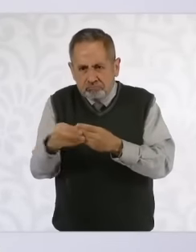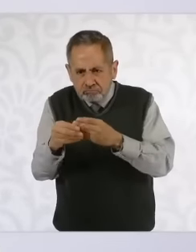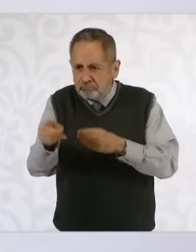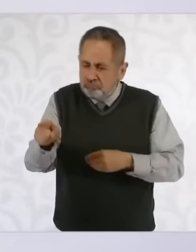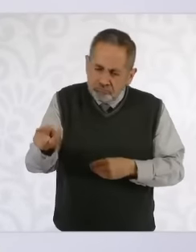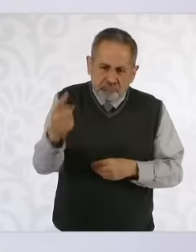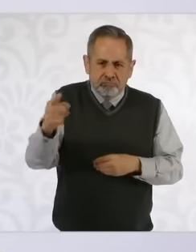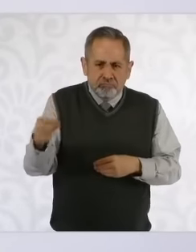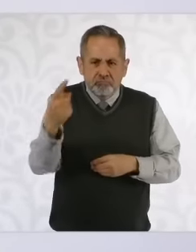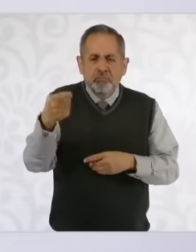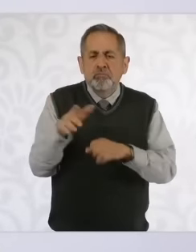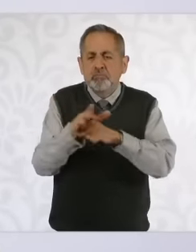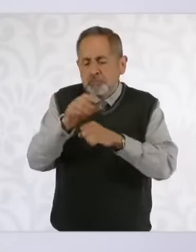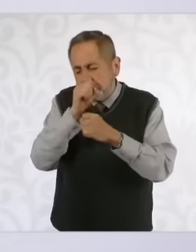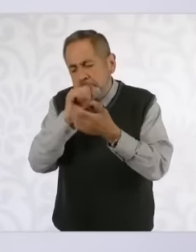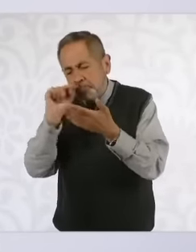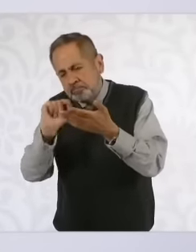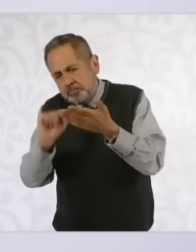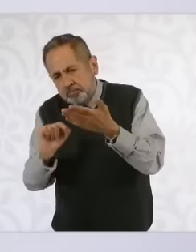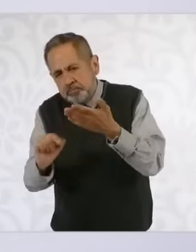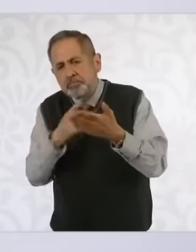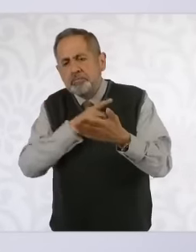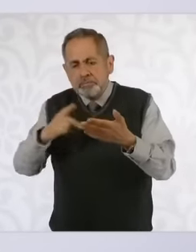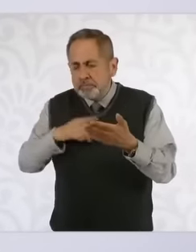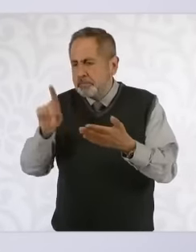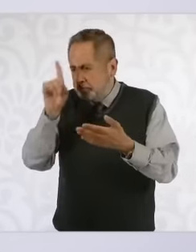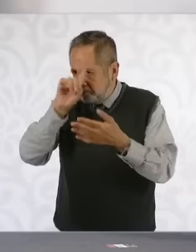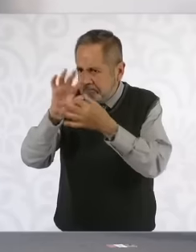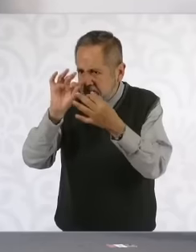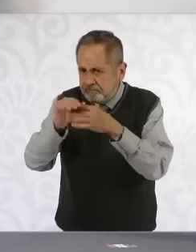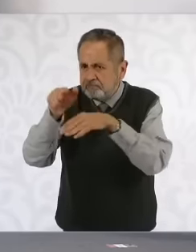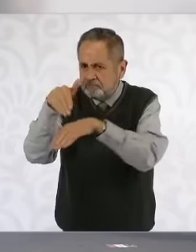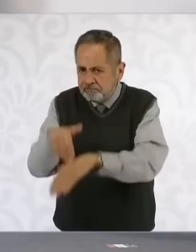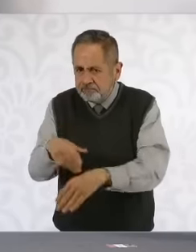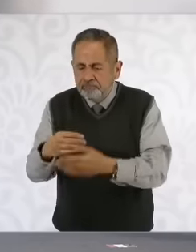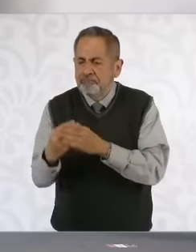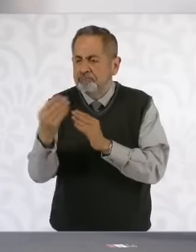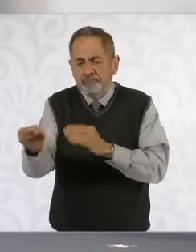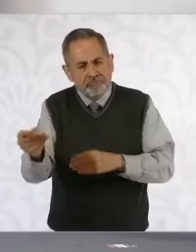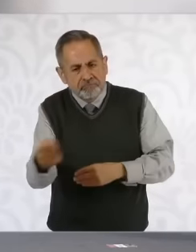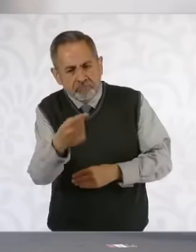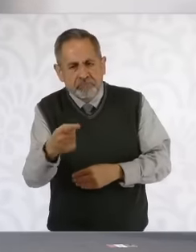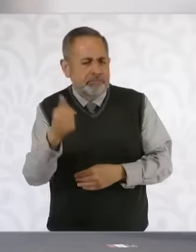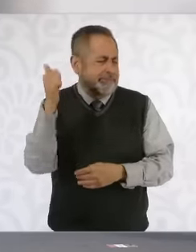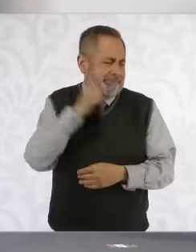what provisions they must adhere to and one of them is respecting the